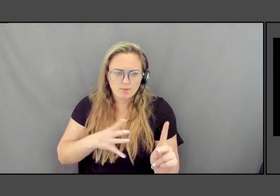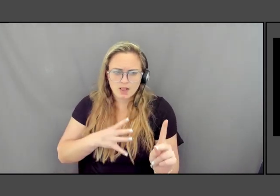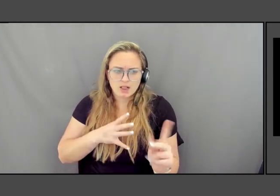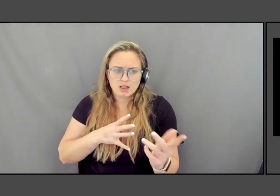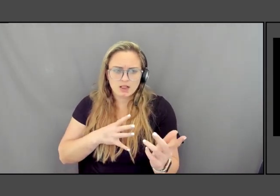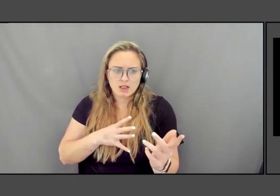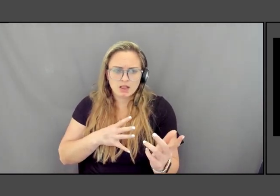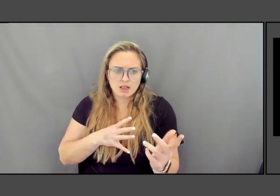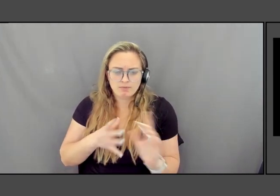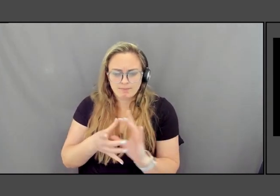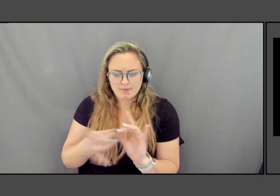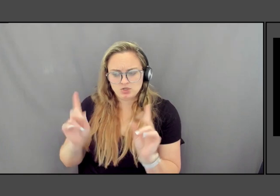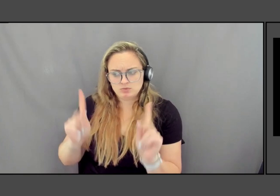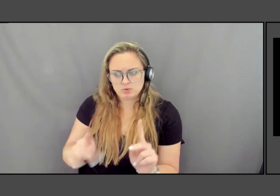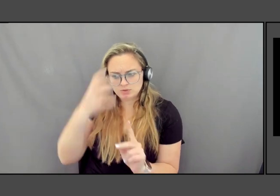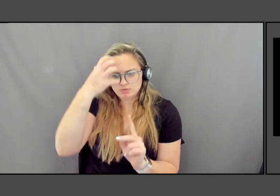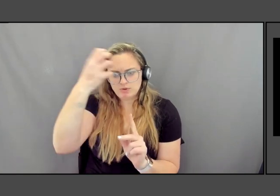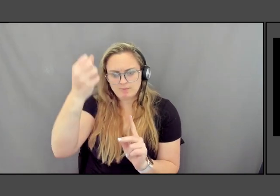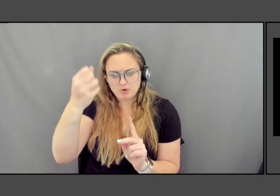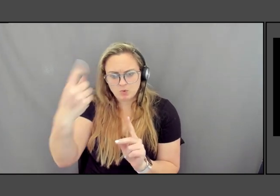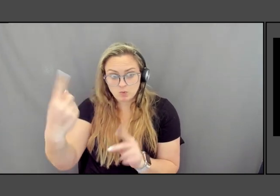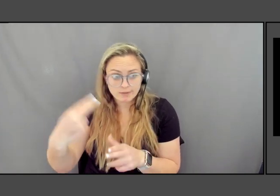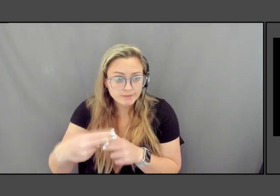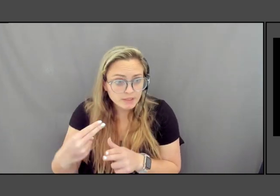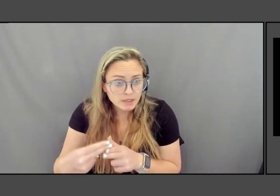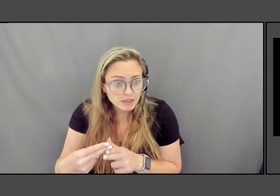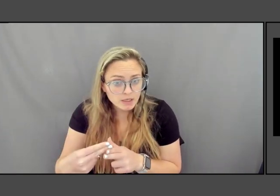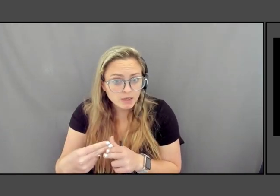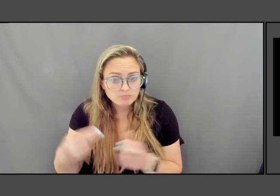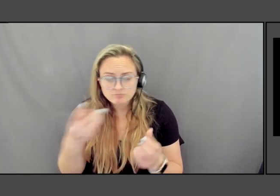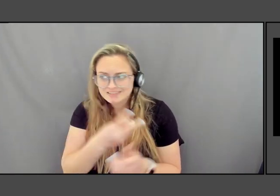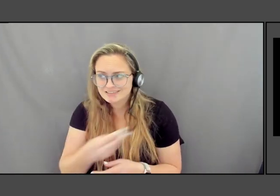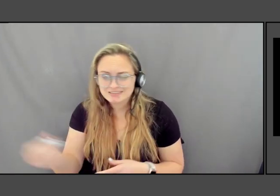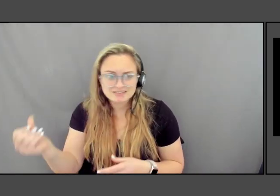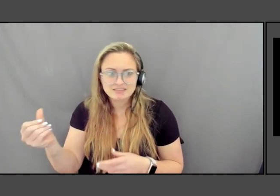when with one name you bring up everything you've known about that person?